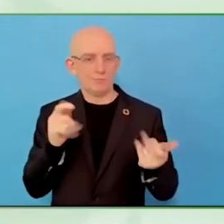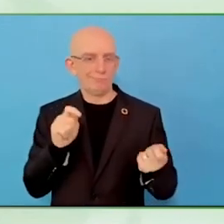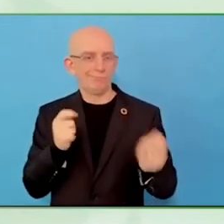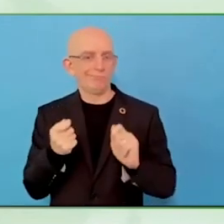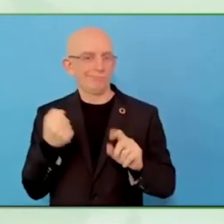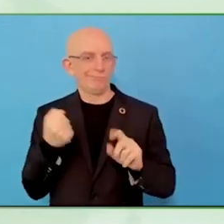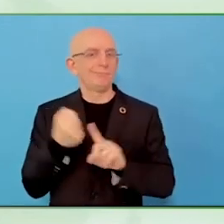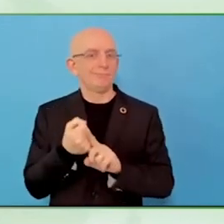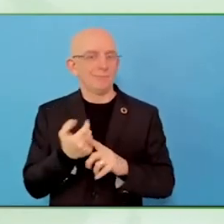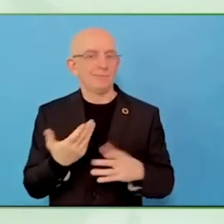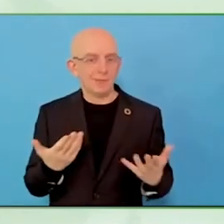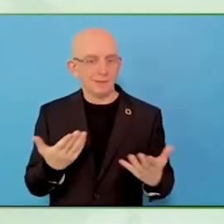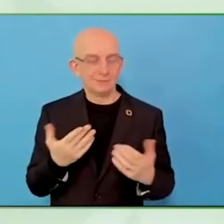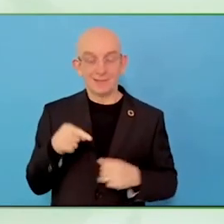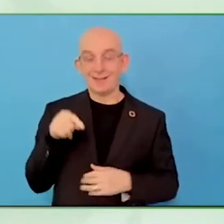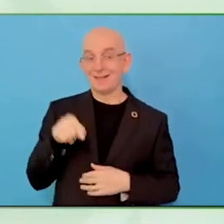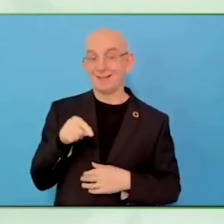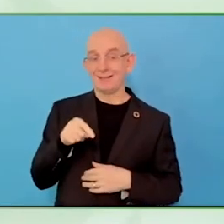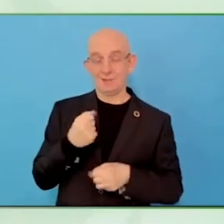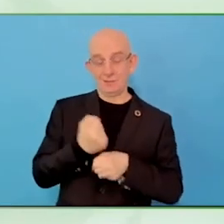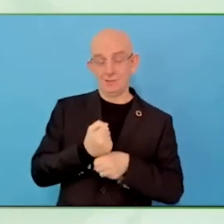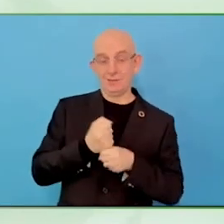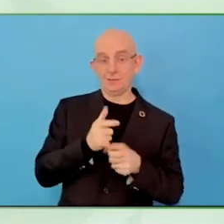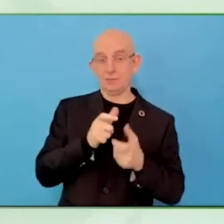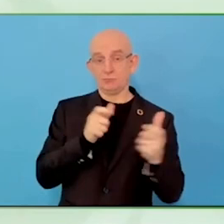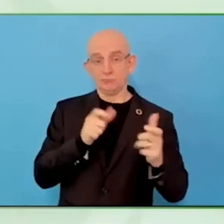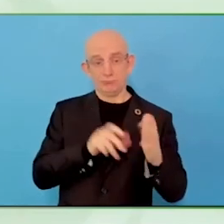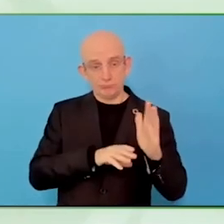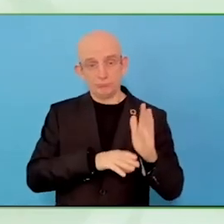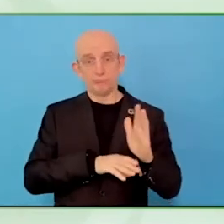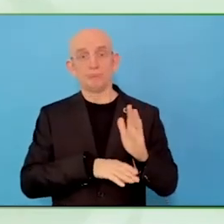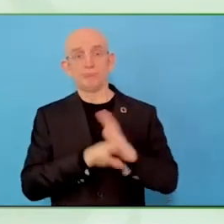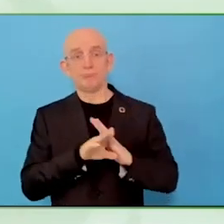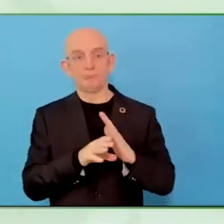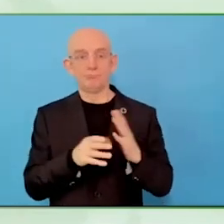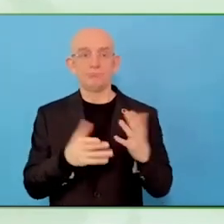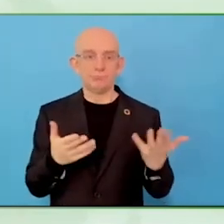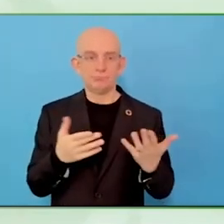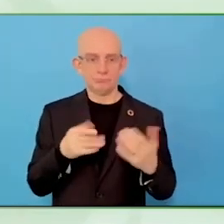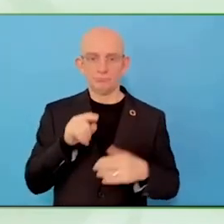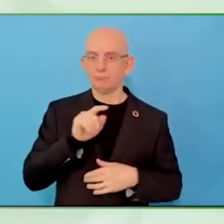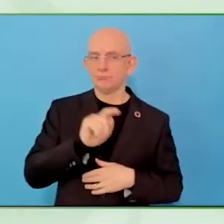We do want to invest, it is the future of the labour market not only in Israel but worldwide.